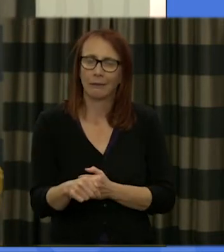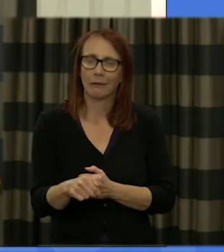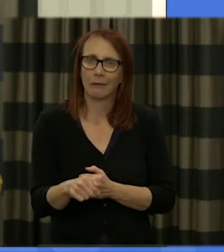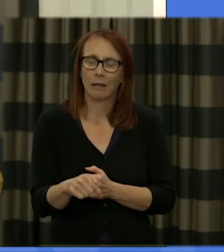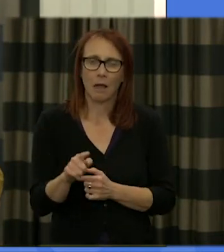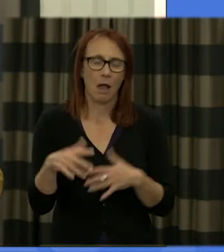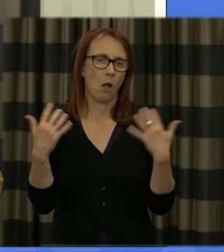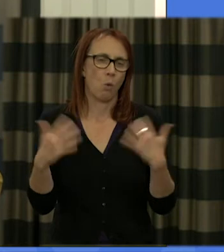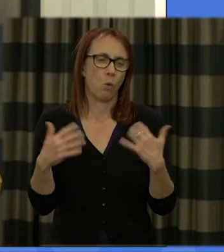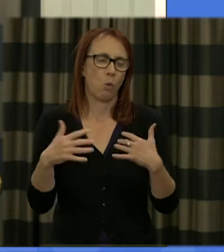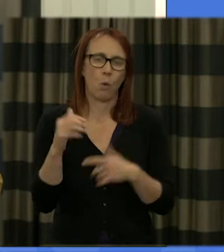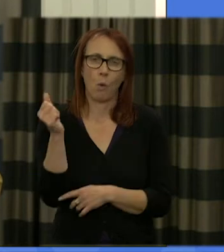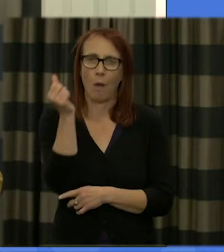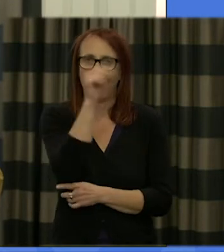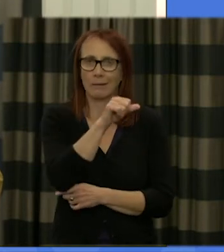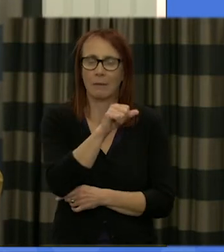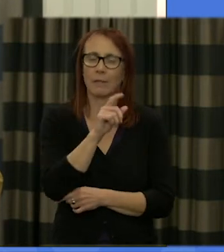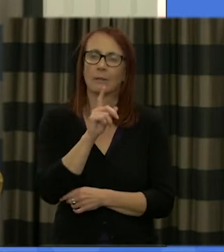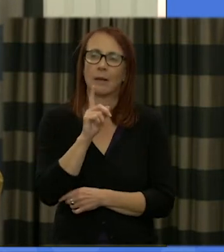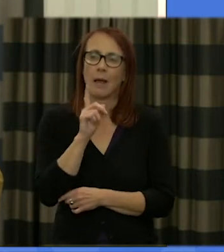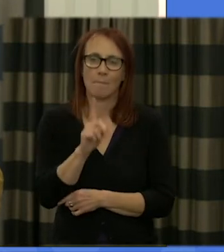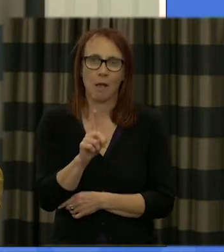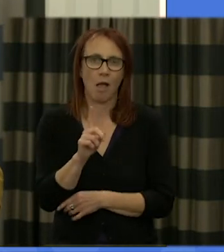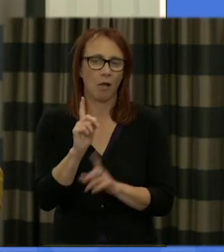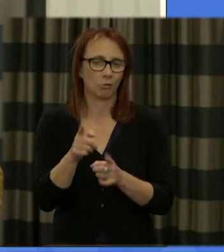incredible academic unfortunately and she couldn't be here this weekend that